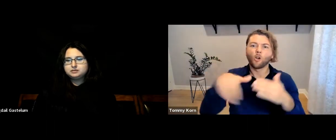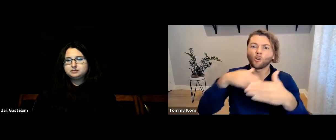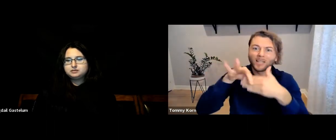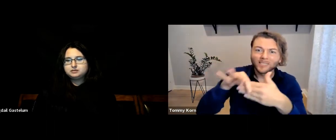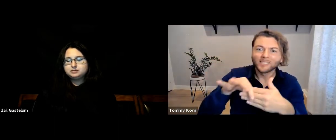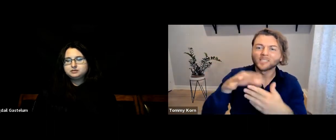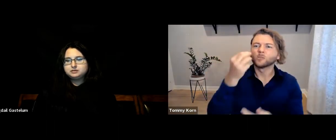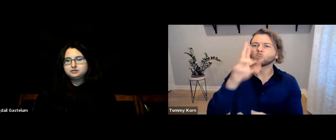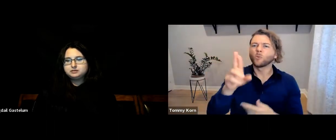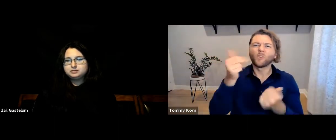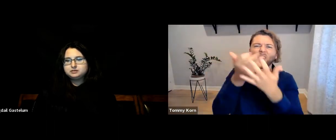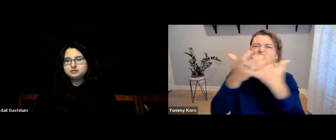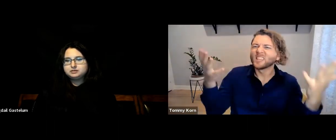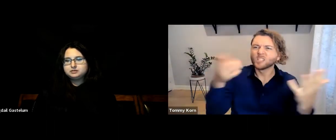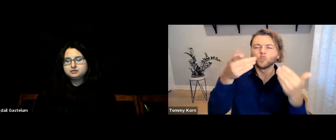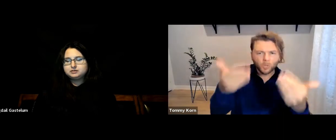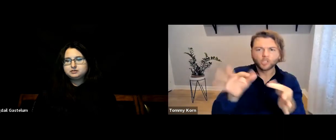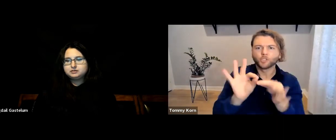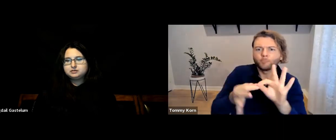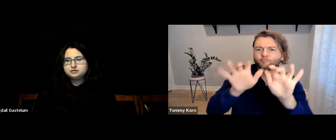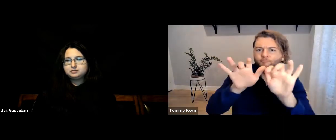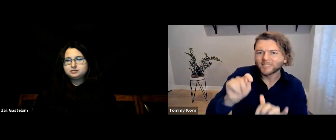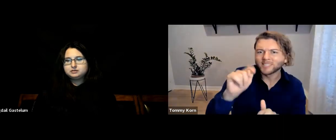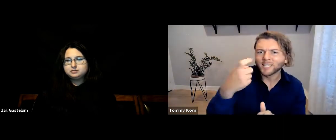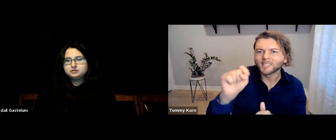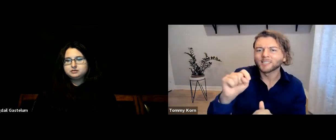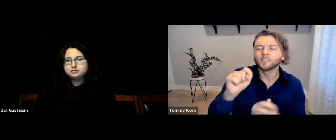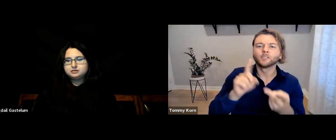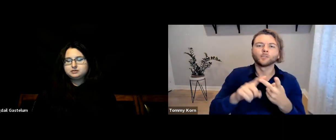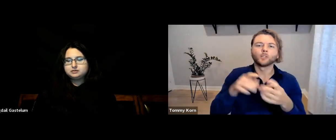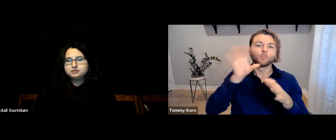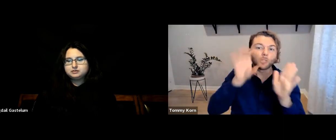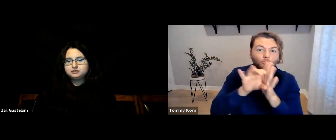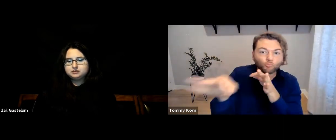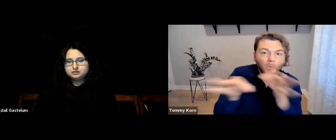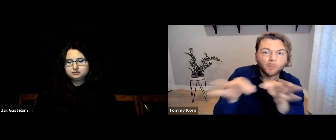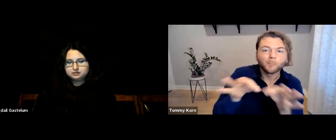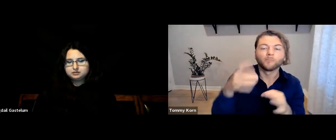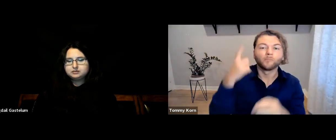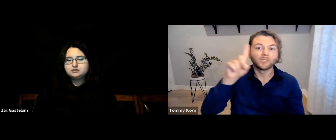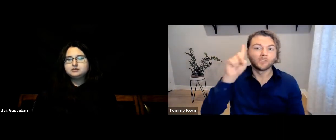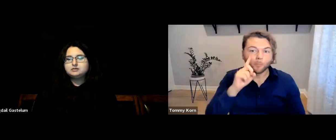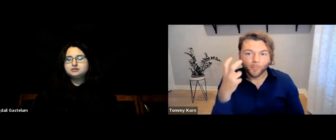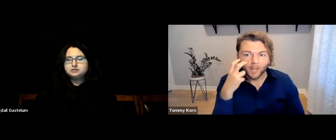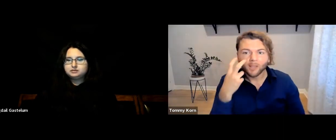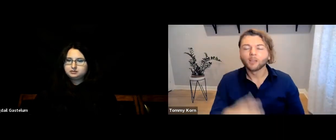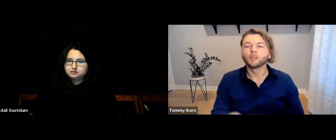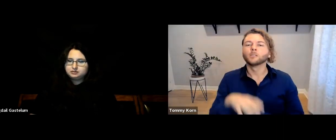Caption your entire content and include image descriptions for Blind individuals.